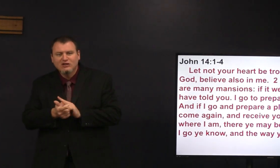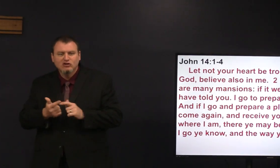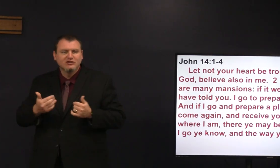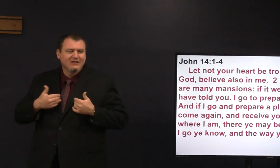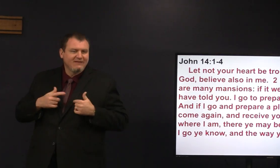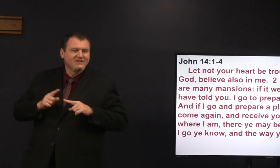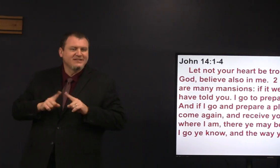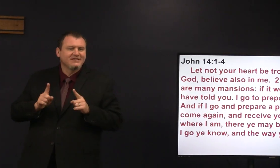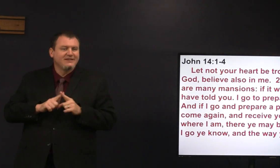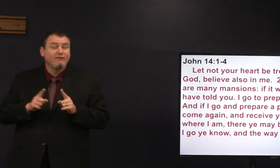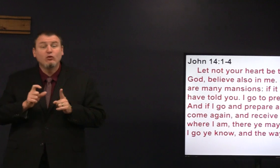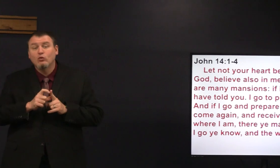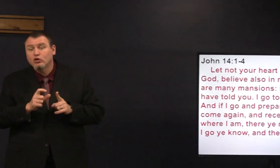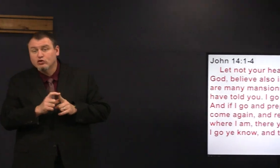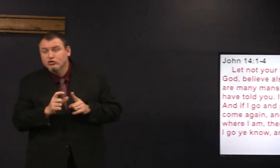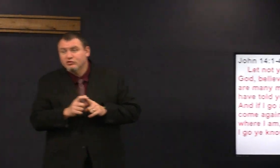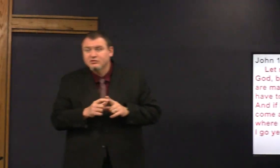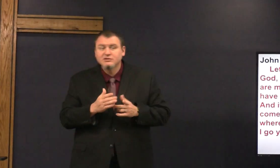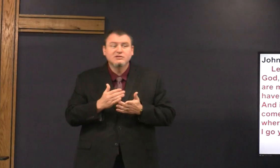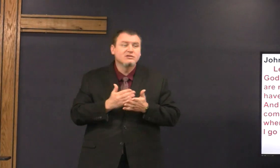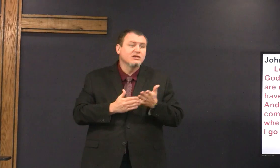there are different translations they have different that have